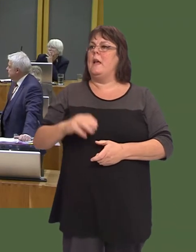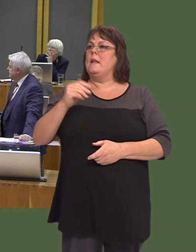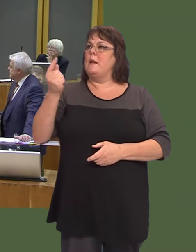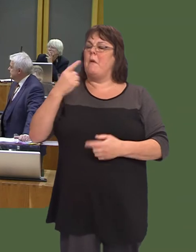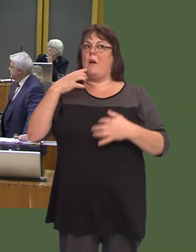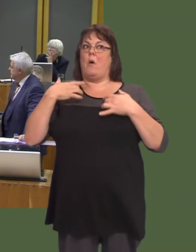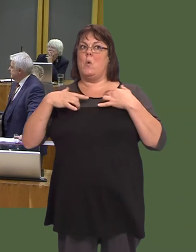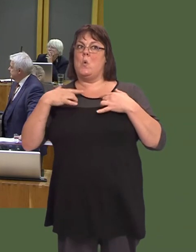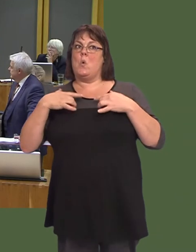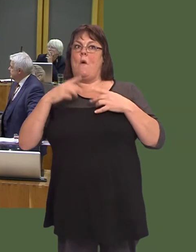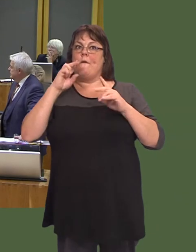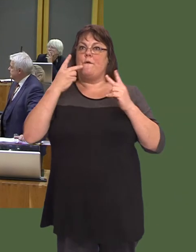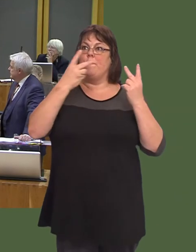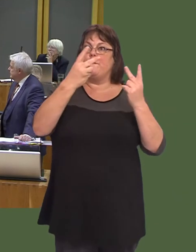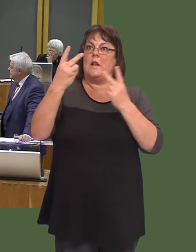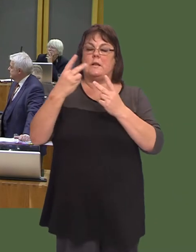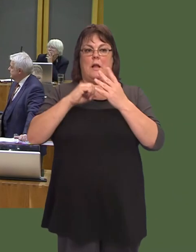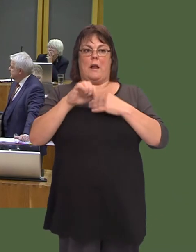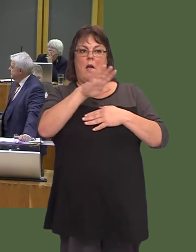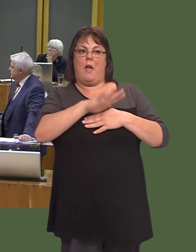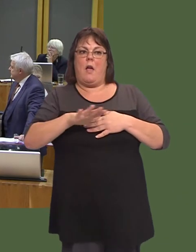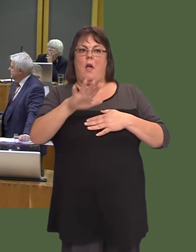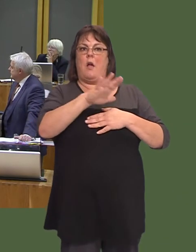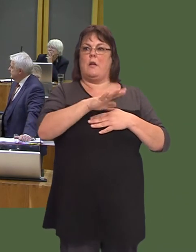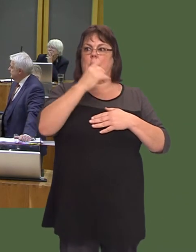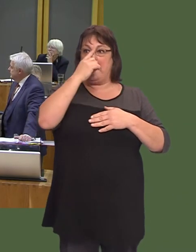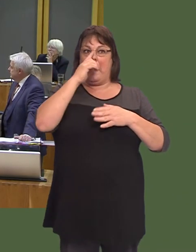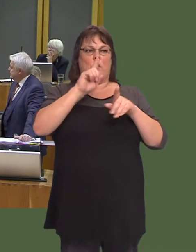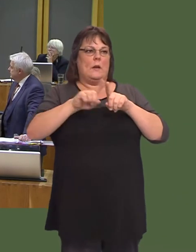inspiring visits that we have as Assembly Members in our own constituencies are to employers,